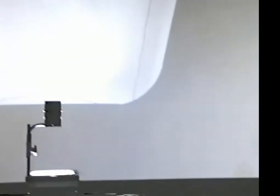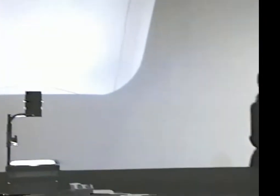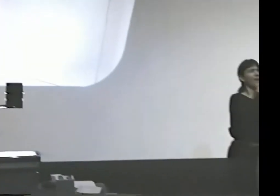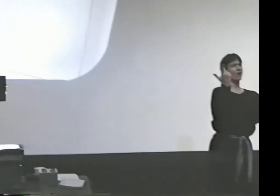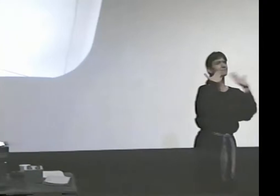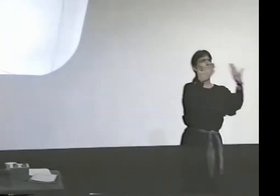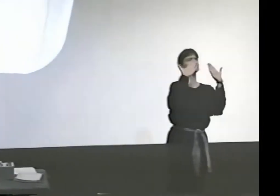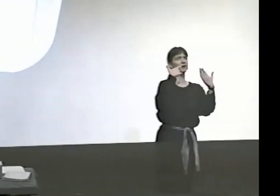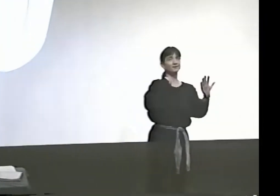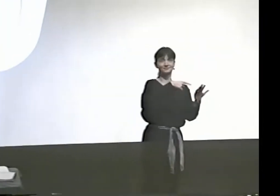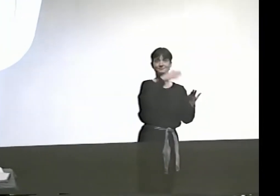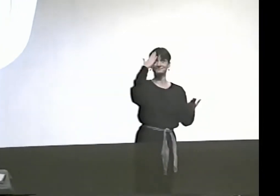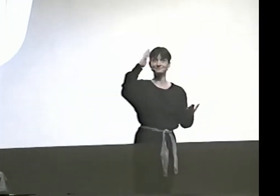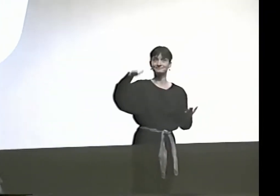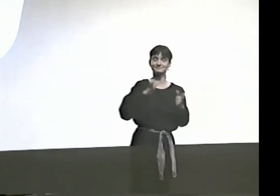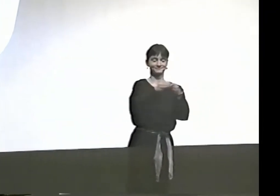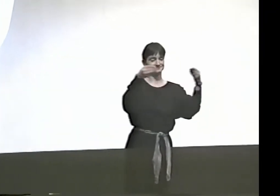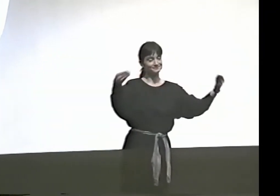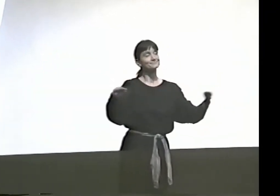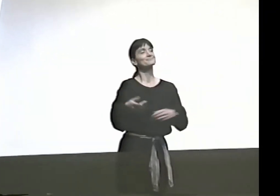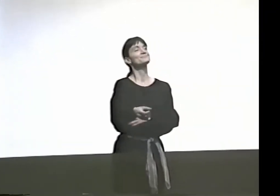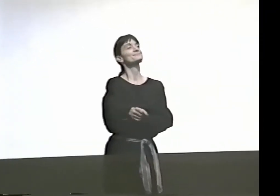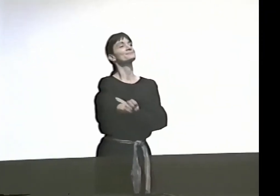OK. FIRST OF ALL, I HAVE TO THANK EVERYONE.